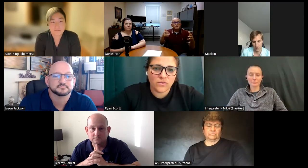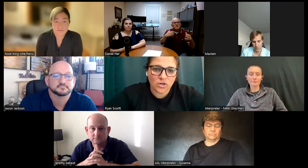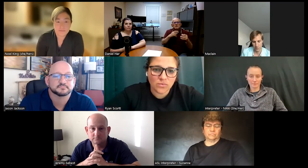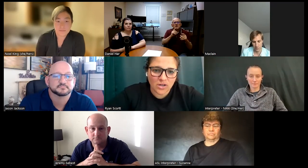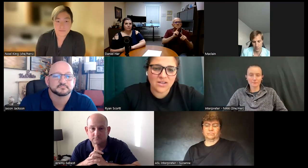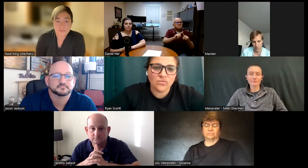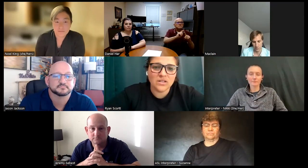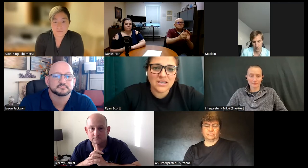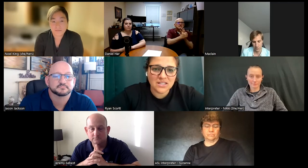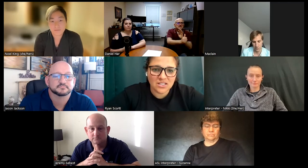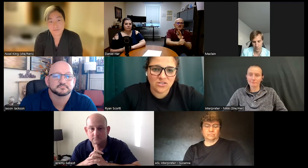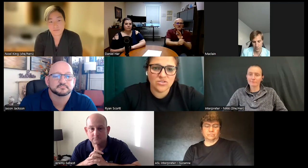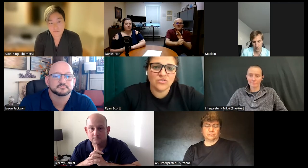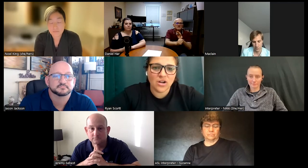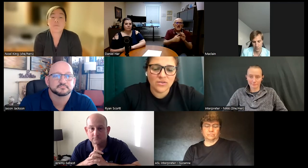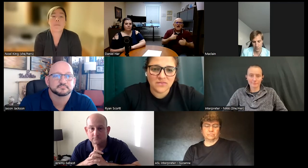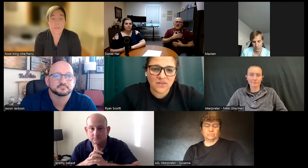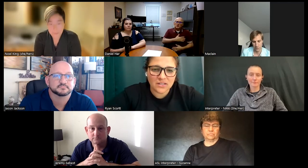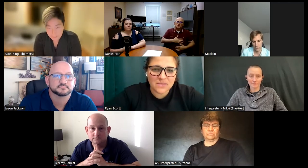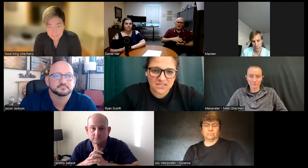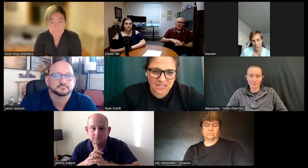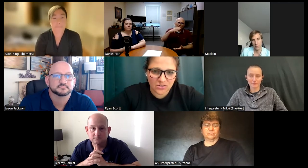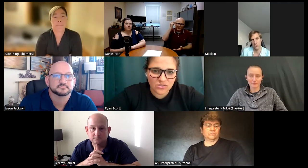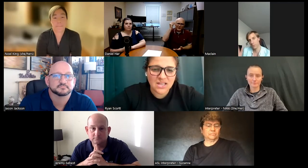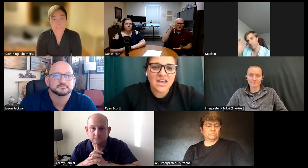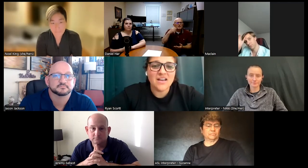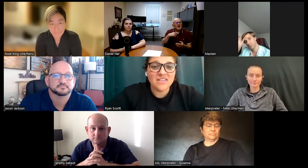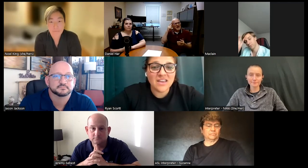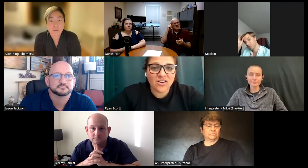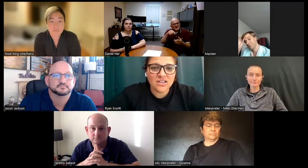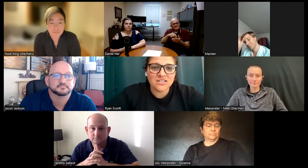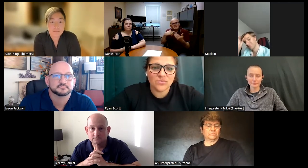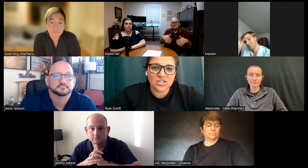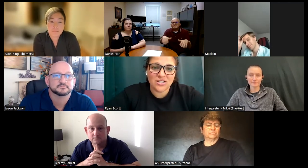forward and really continue to grow and develop the skills in the areas in which